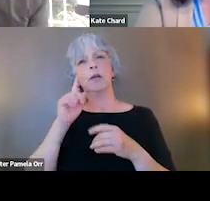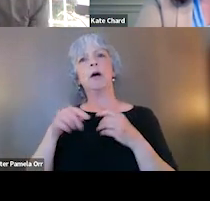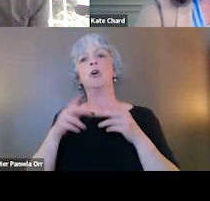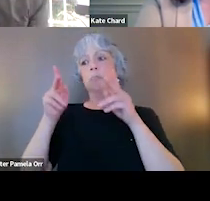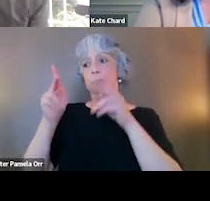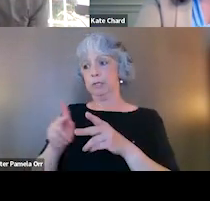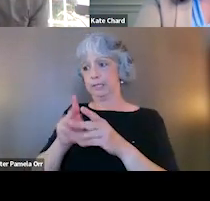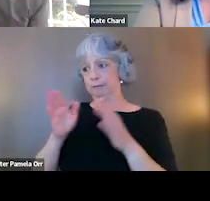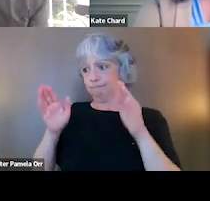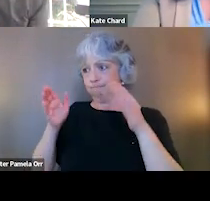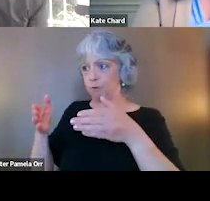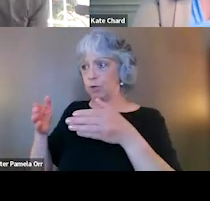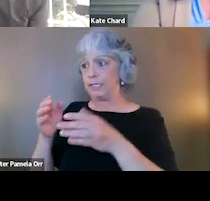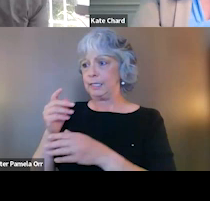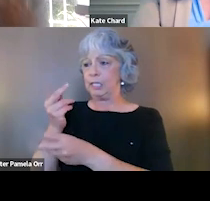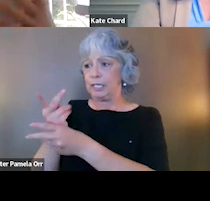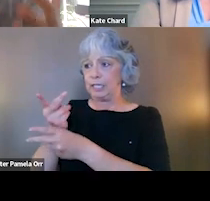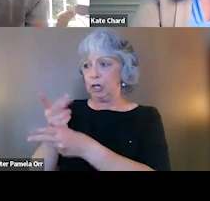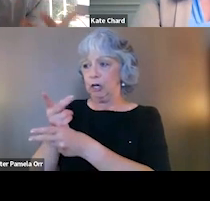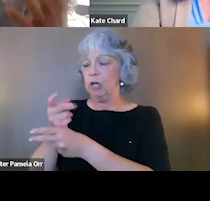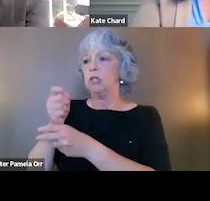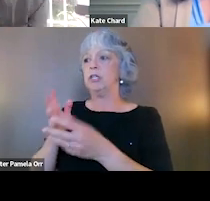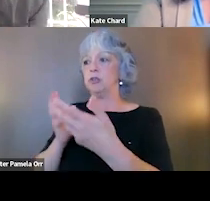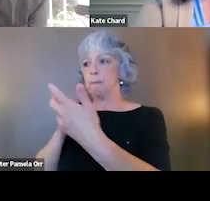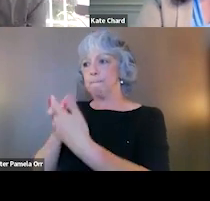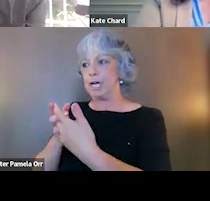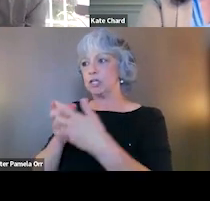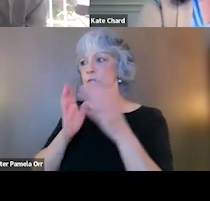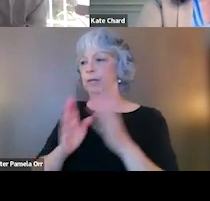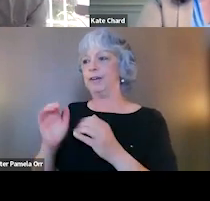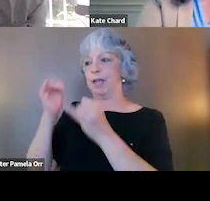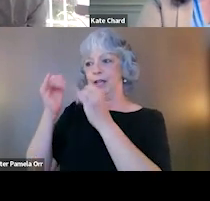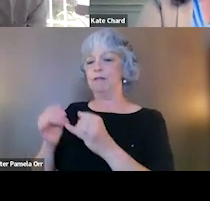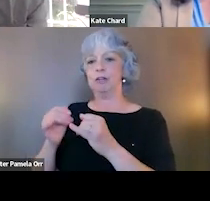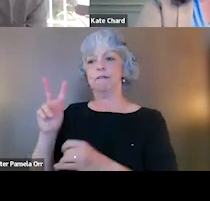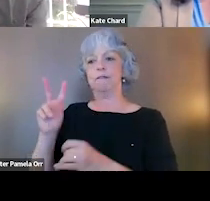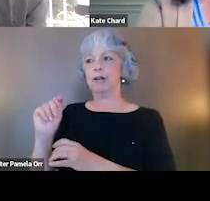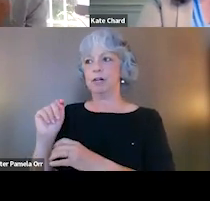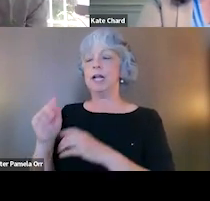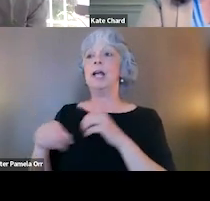you really gotta tell her the individual treatment plan to that individual veteran who's in your court. And you've gotta trust clinicians